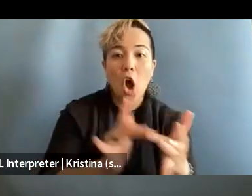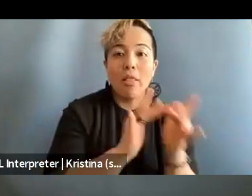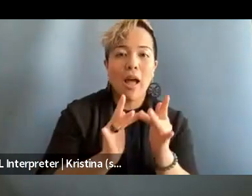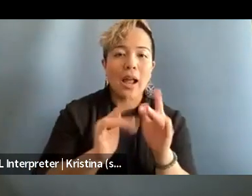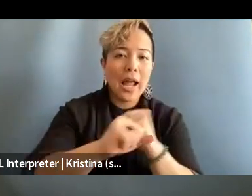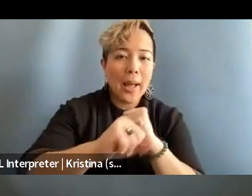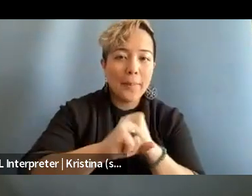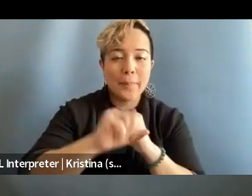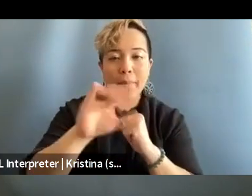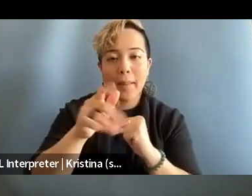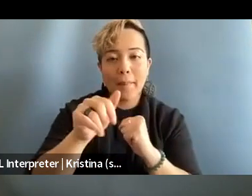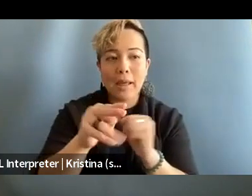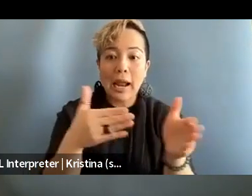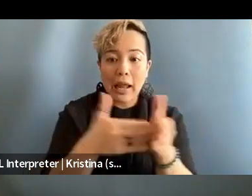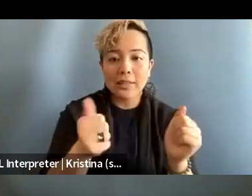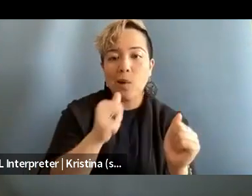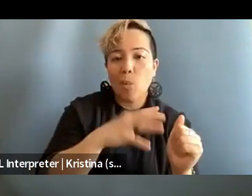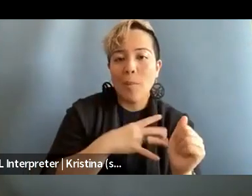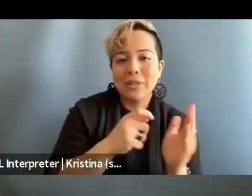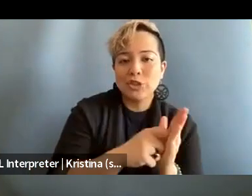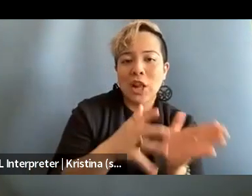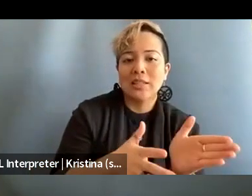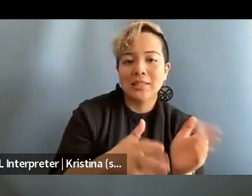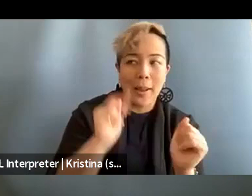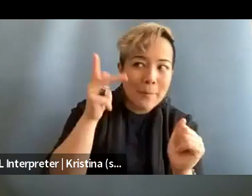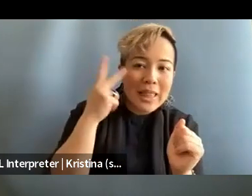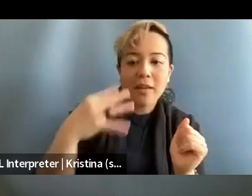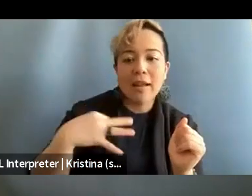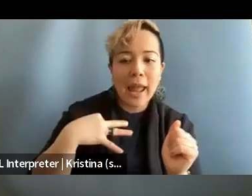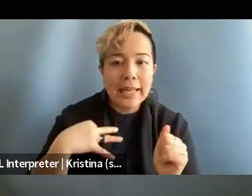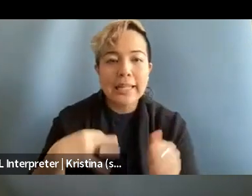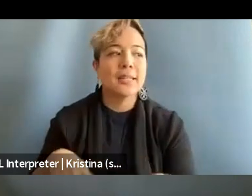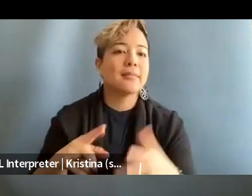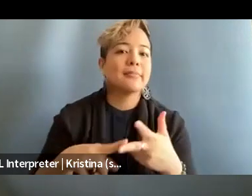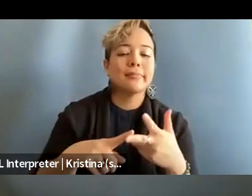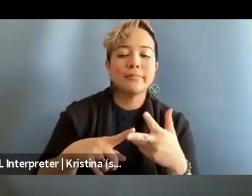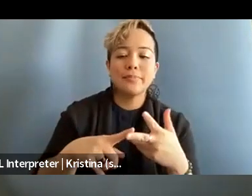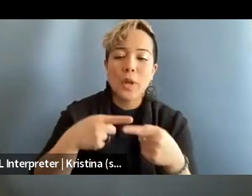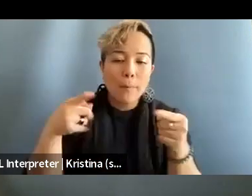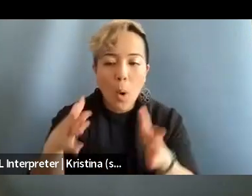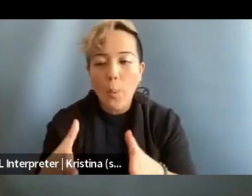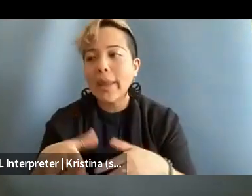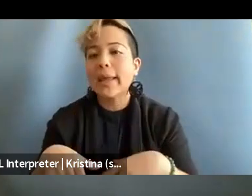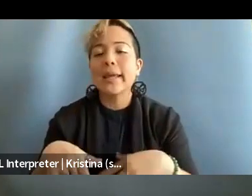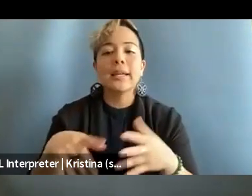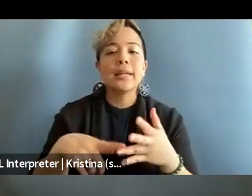against a woman journalist, a political candidate, an opponent named the person backed